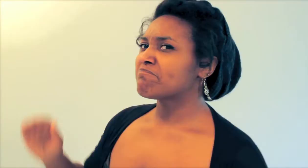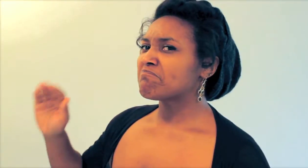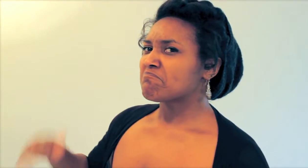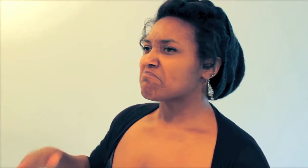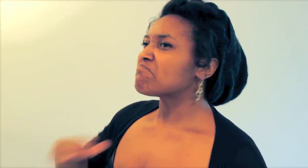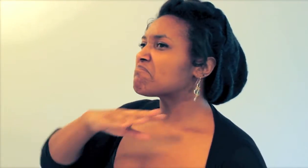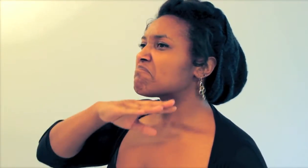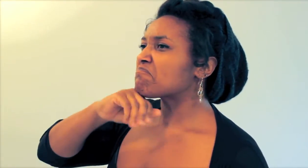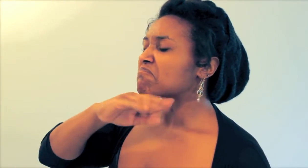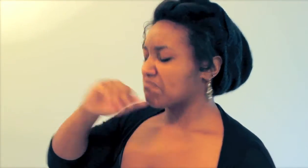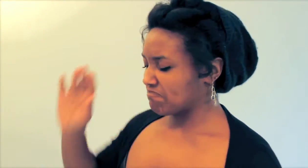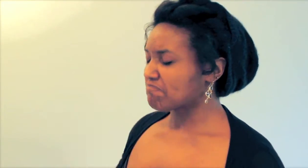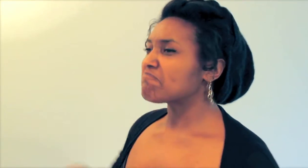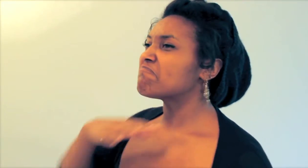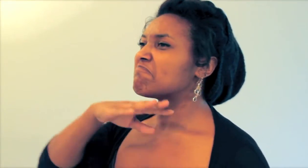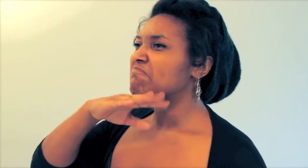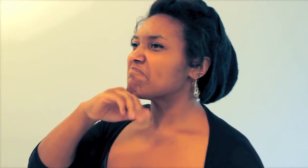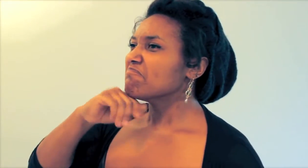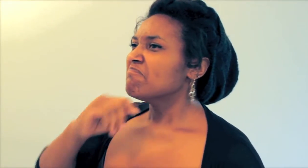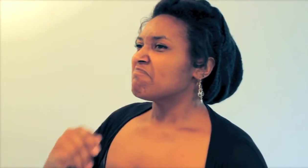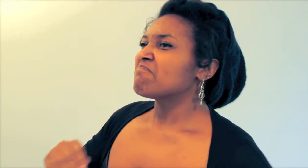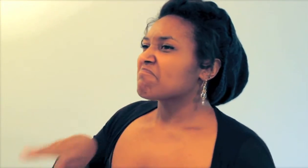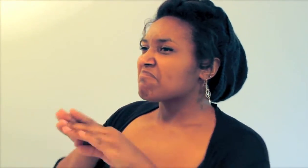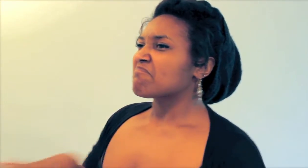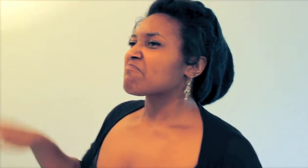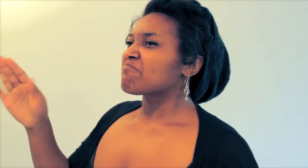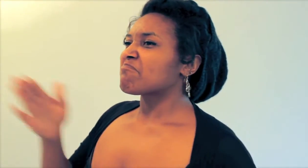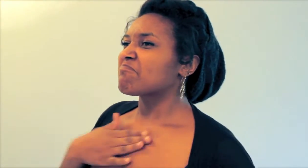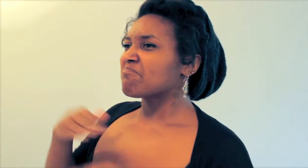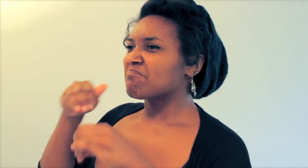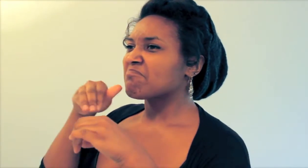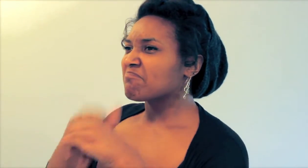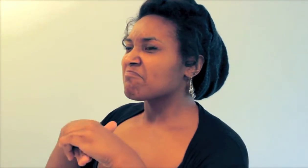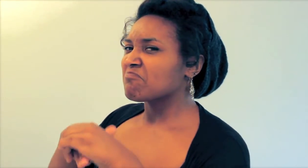Little pigs! Little pigs! Let me in!